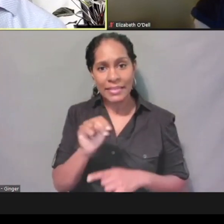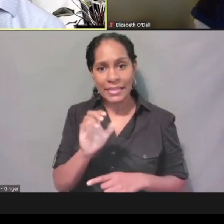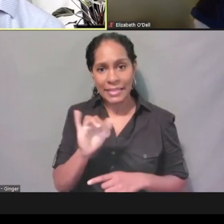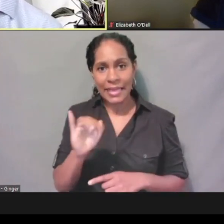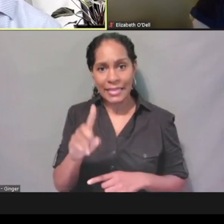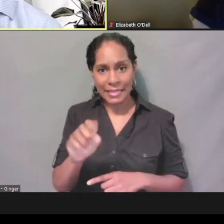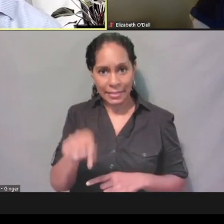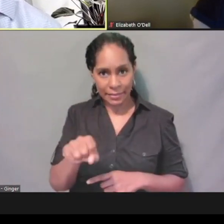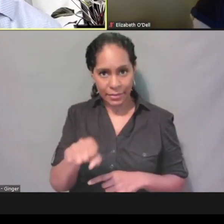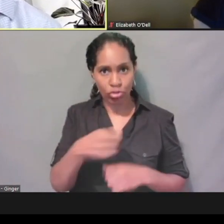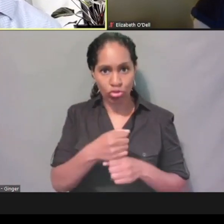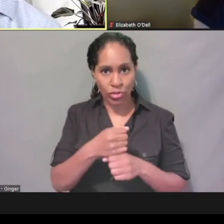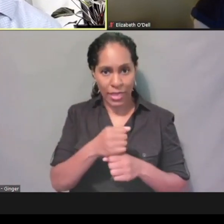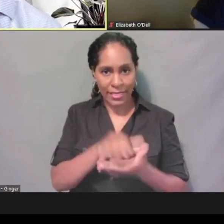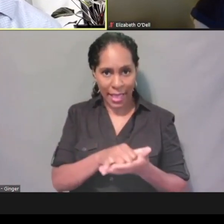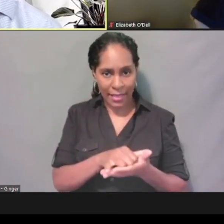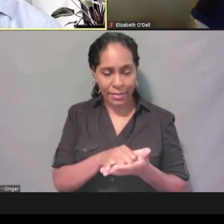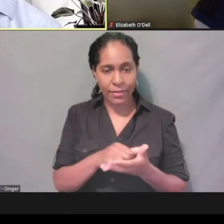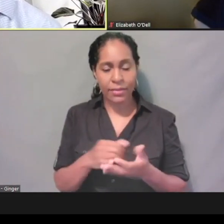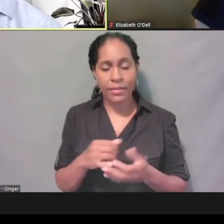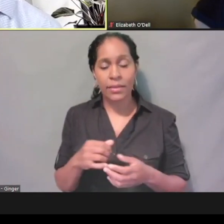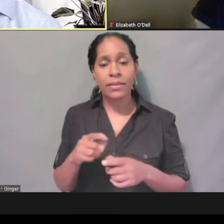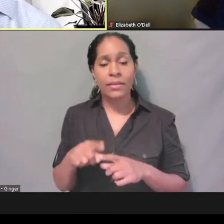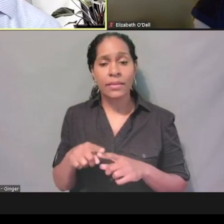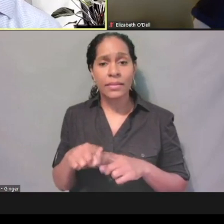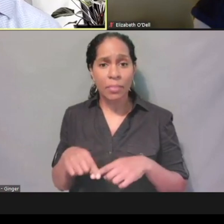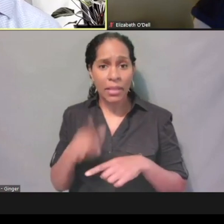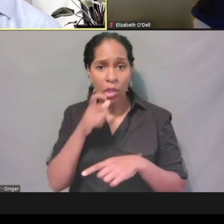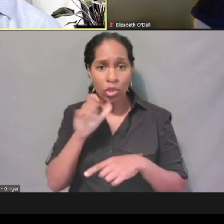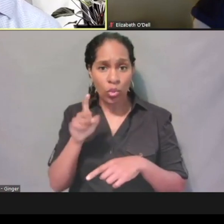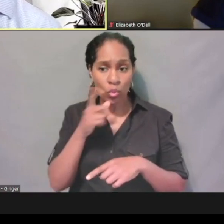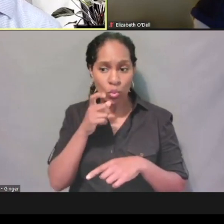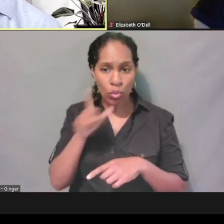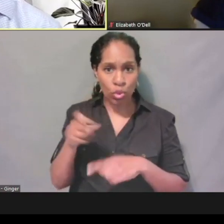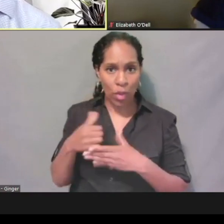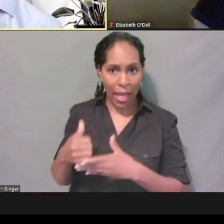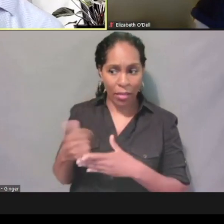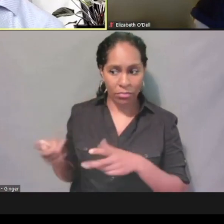And then depending on who you are sitting with and assisting, you would make the decision,